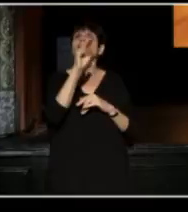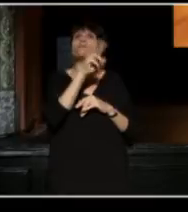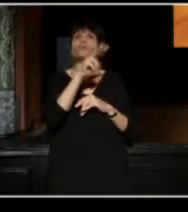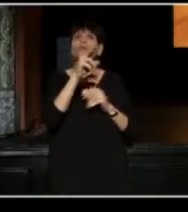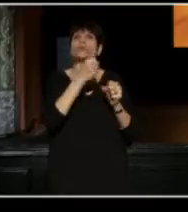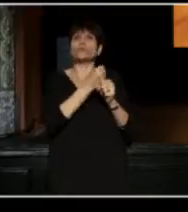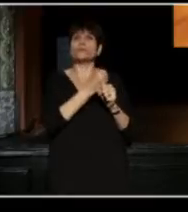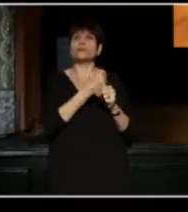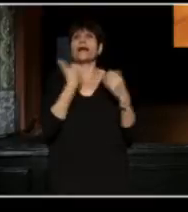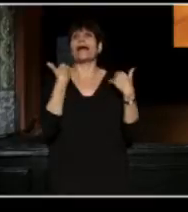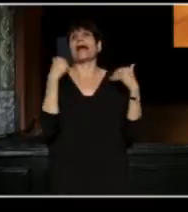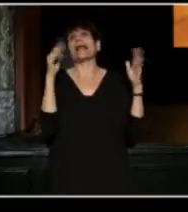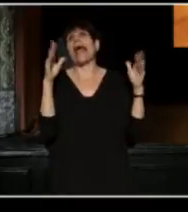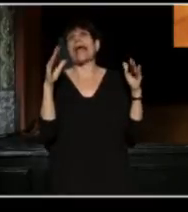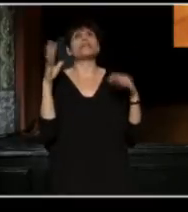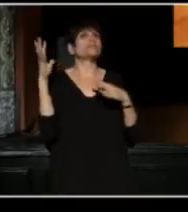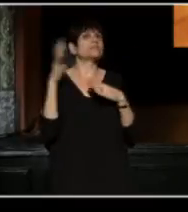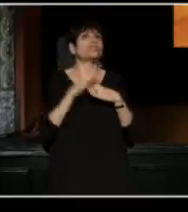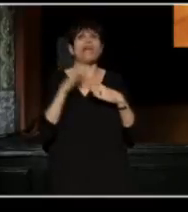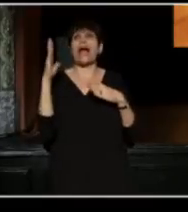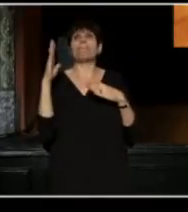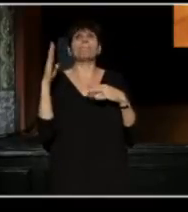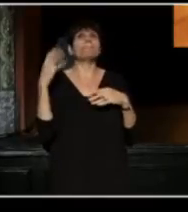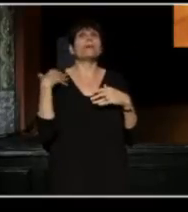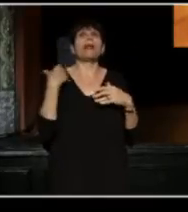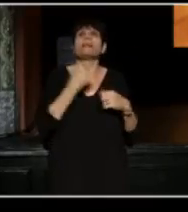He's an angel, a champ, and a lover of theater.